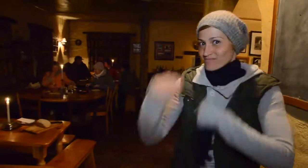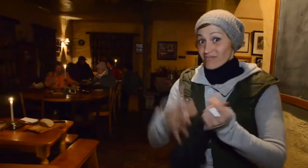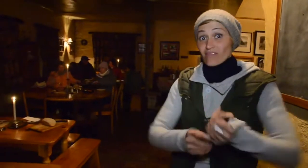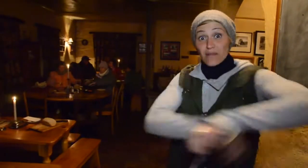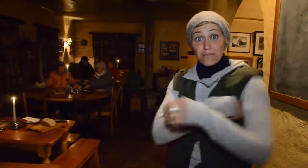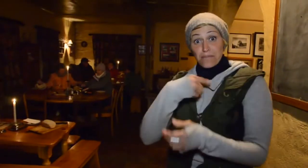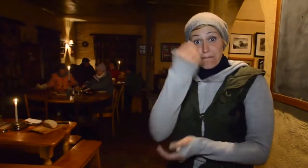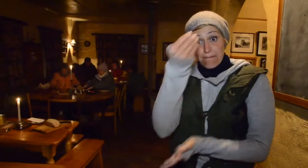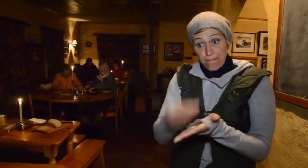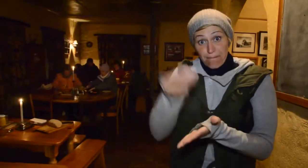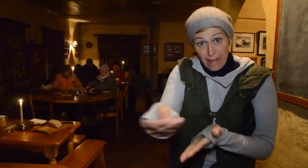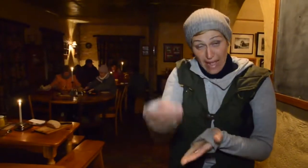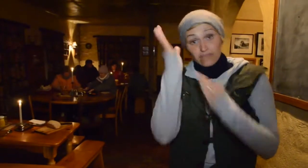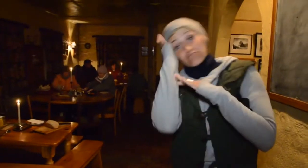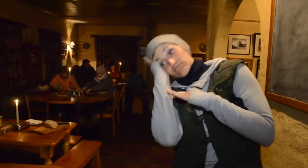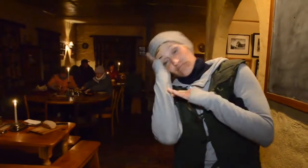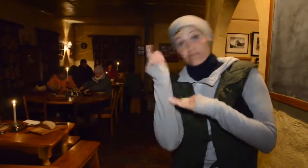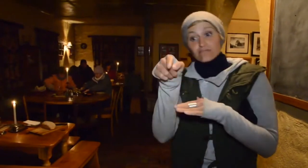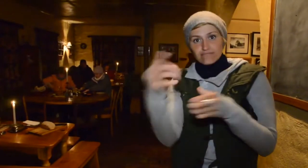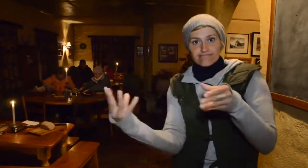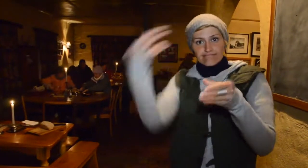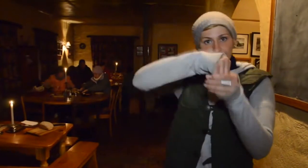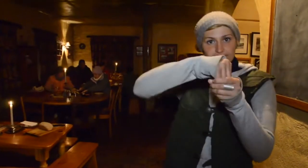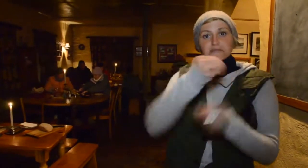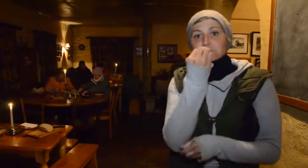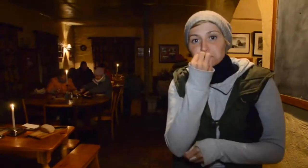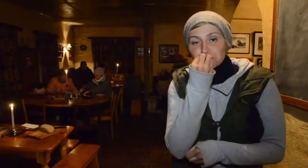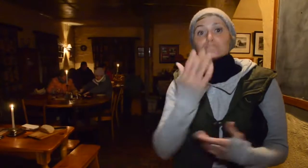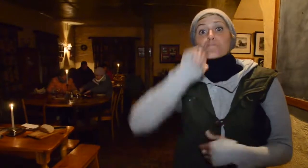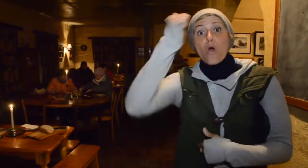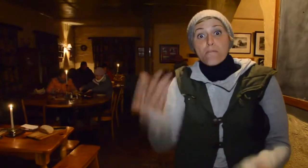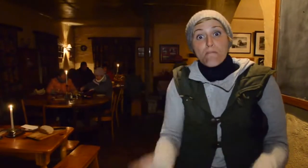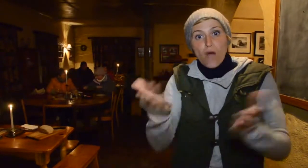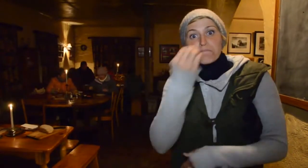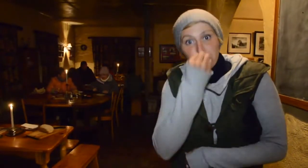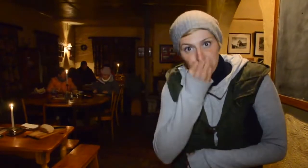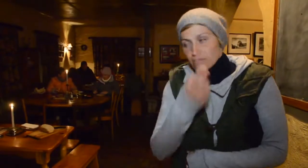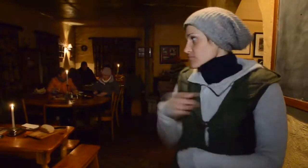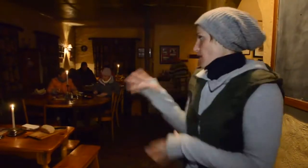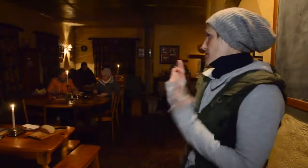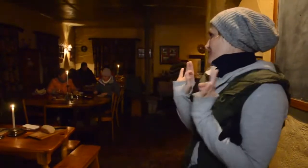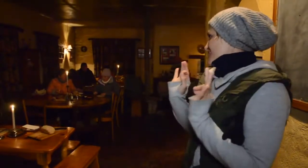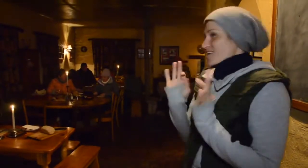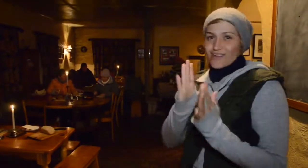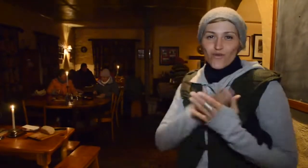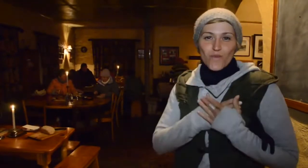Now we are going to have our dinner. When we paid for the room, it also includes a dinner and a breakfast package.